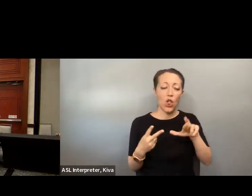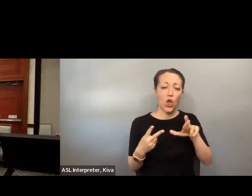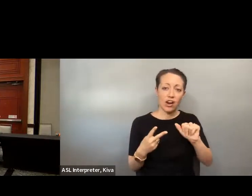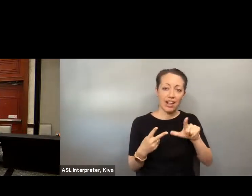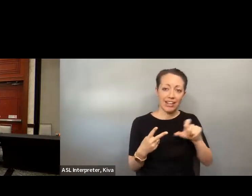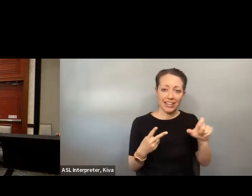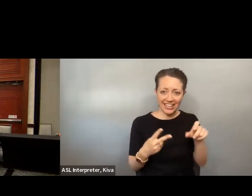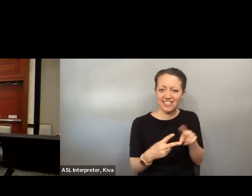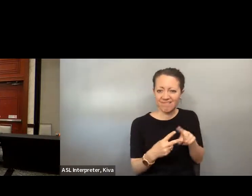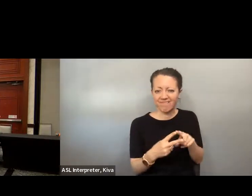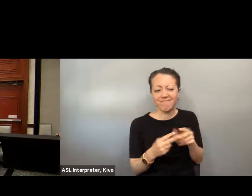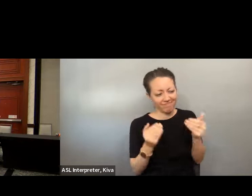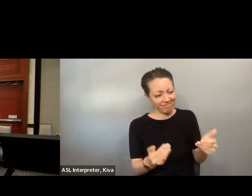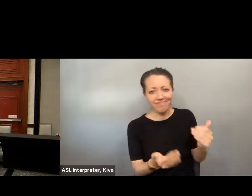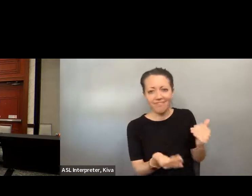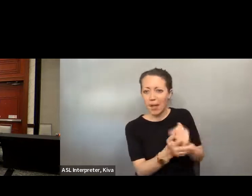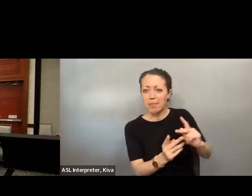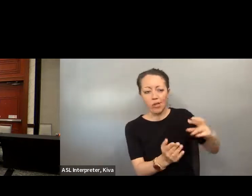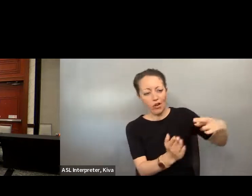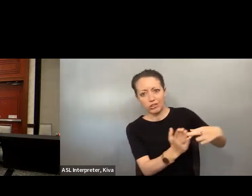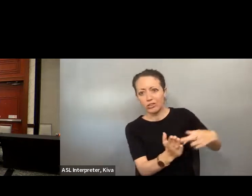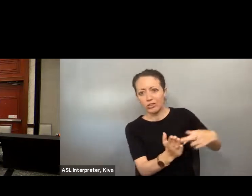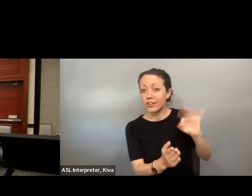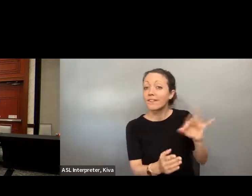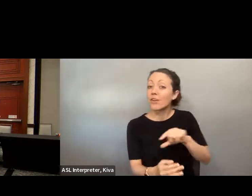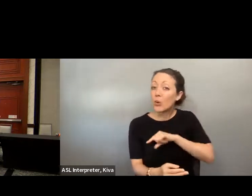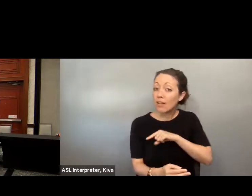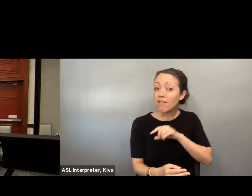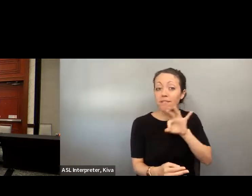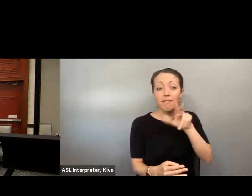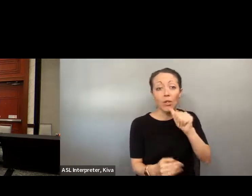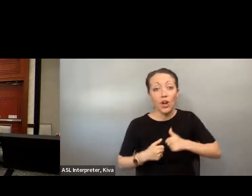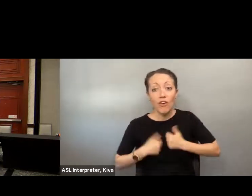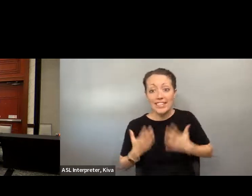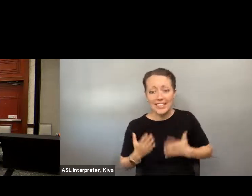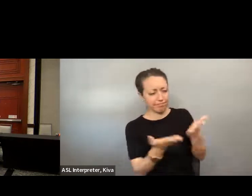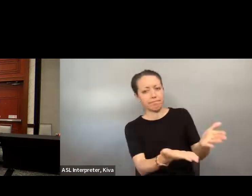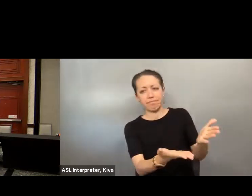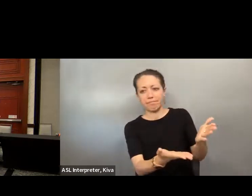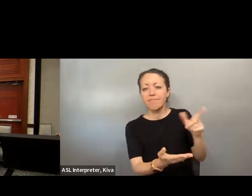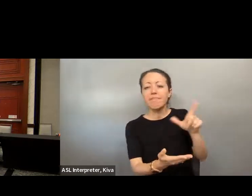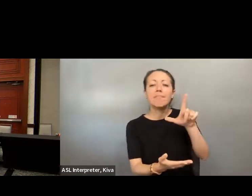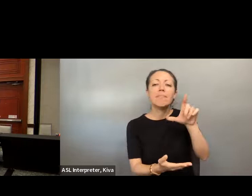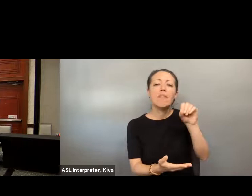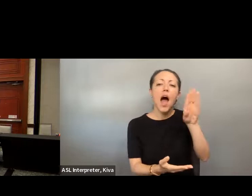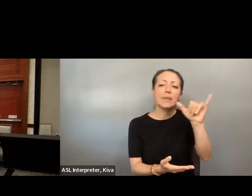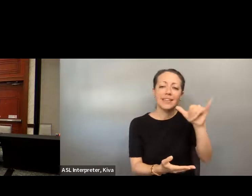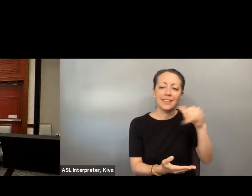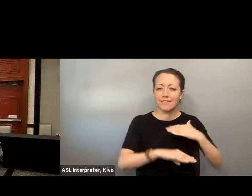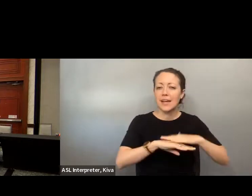we have trained staff, Olivia and Laura Lee in particular, registering qualified Florida residents to vote. have trained staff, Olivia and Laura Lee in particular, are